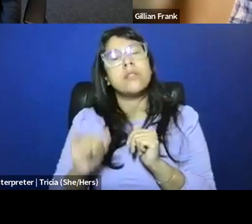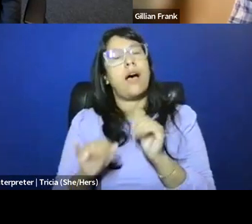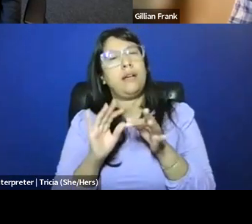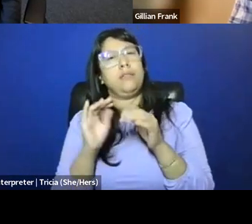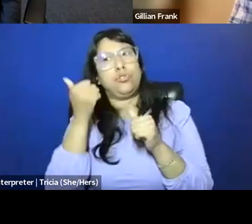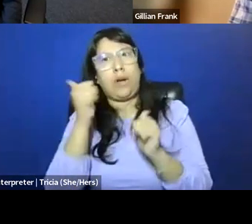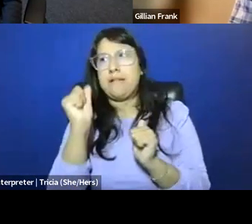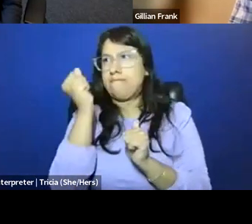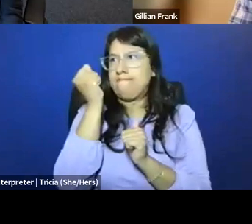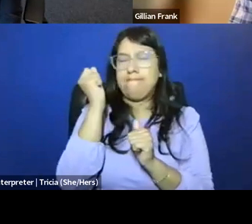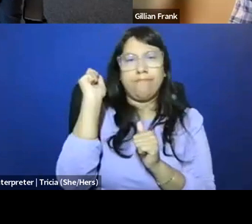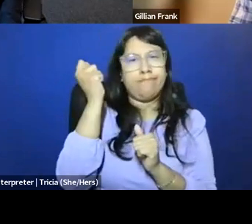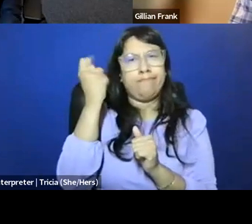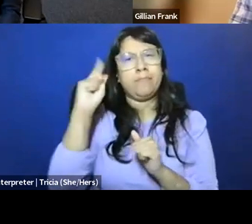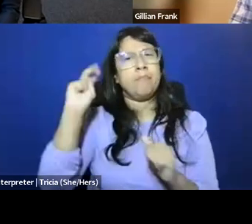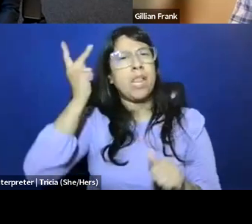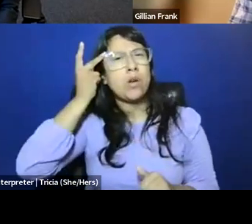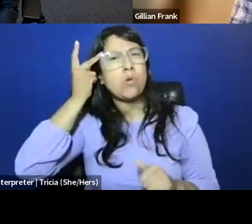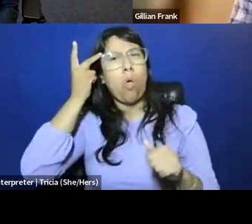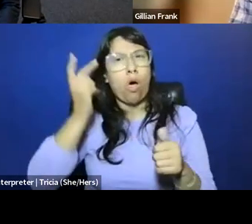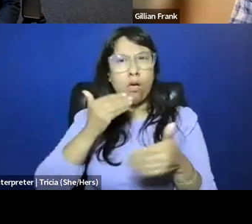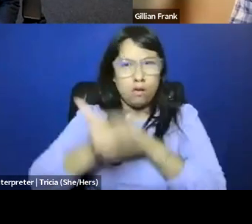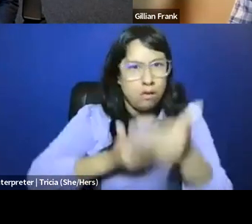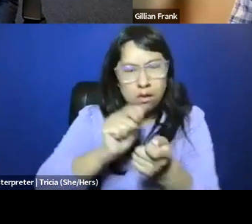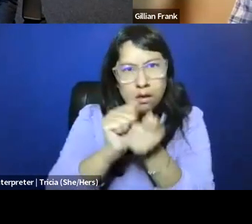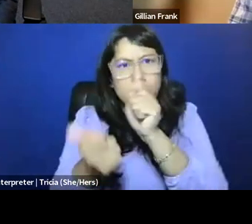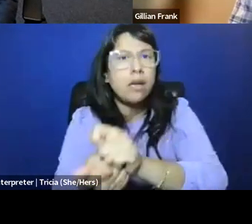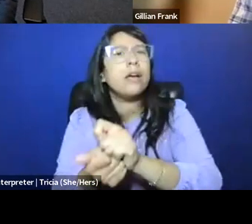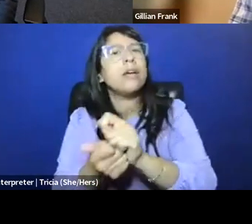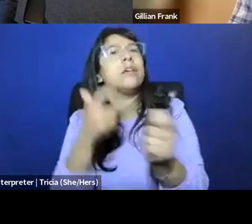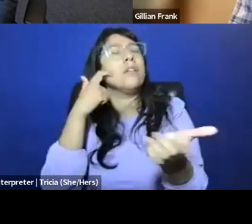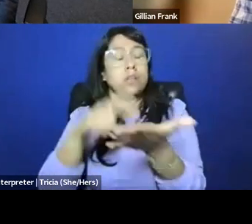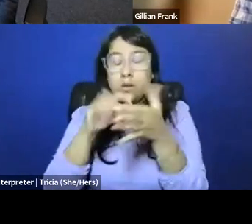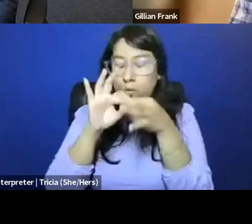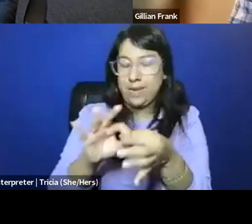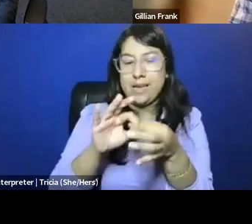of political mobilization around both sexuality, gender,